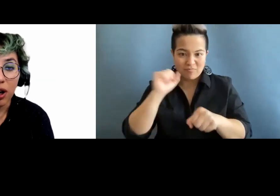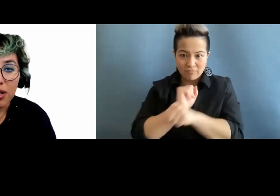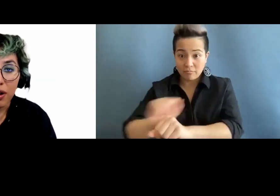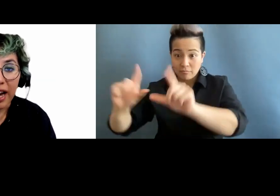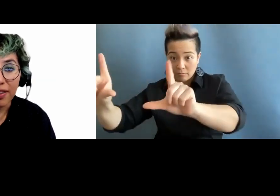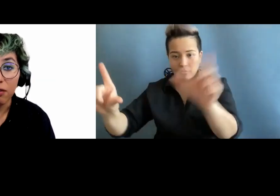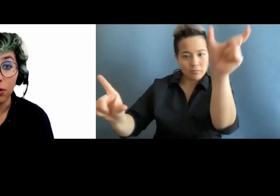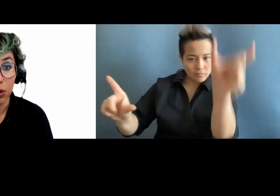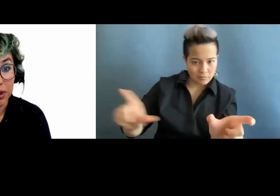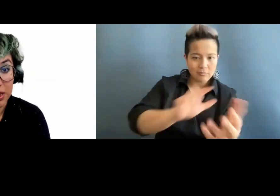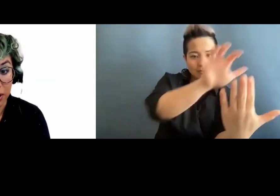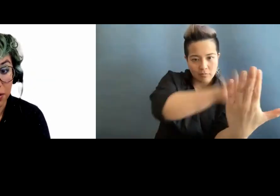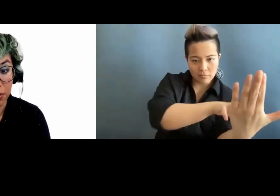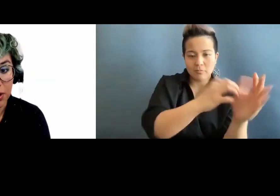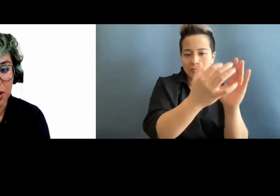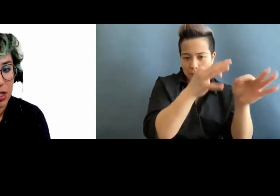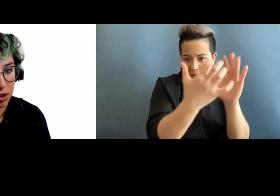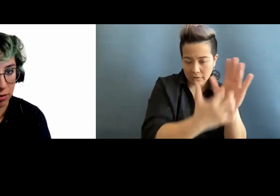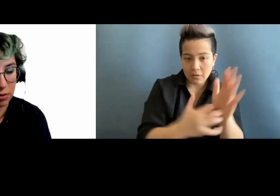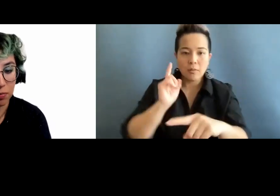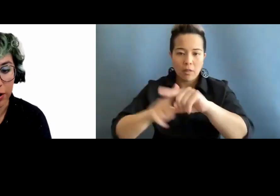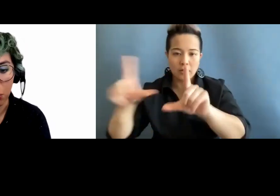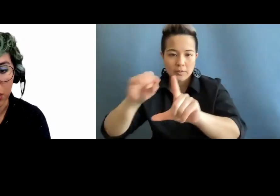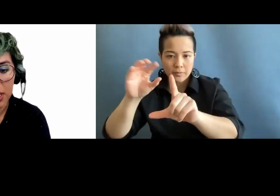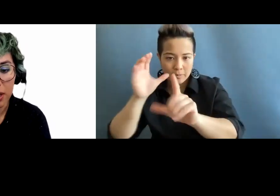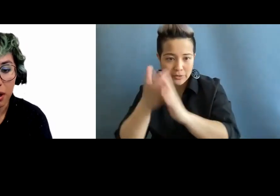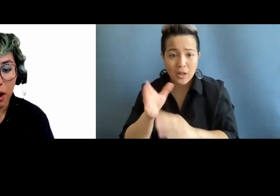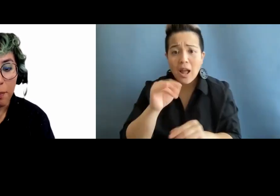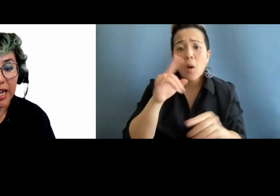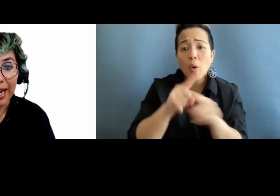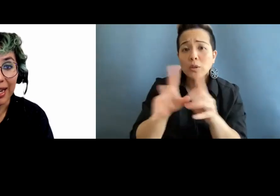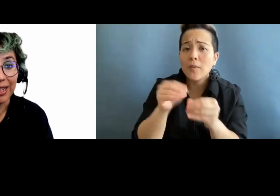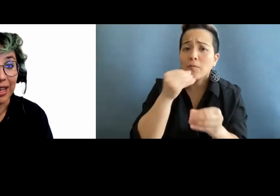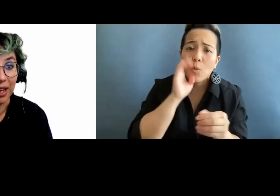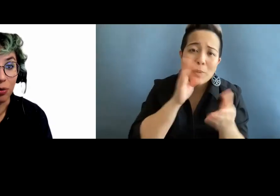also add that food will be served, which is something very important, but again,